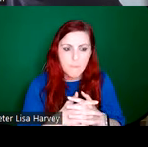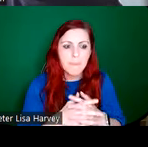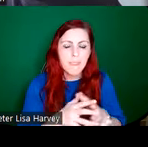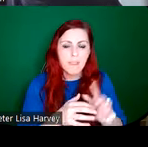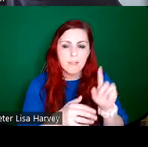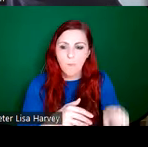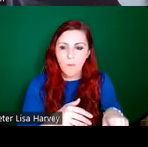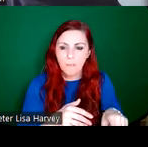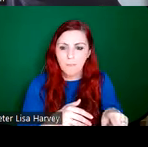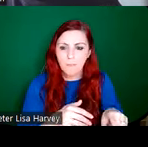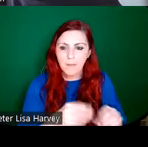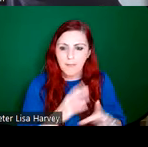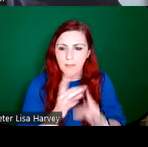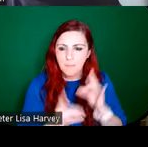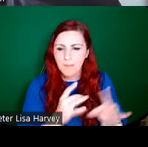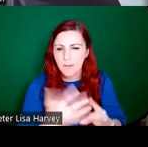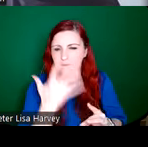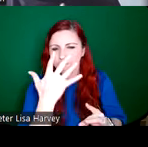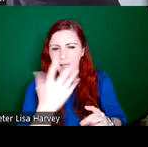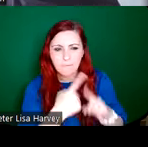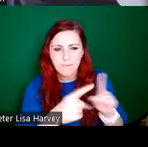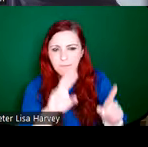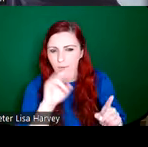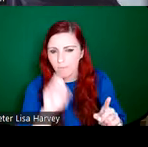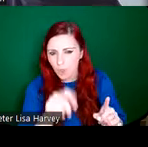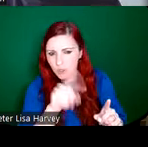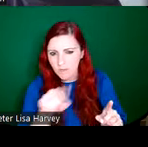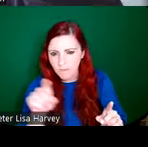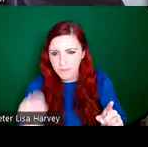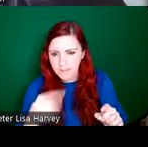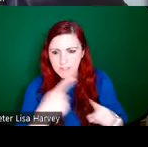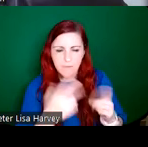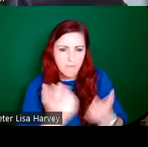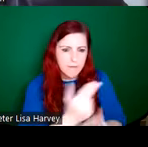different versions of this in her preparatory designs, and apparently she was,